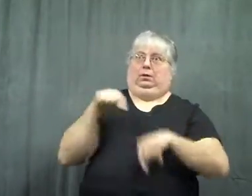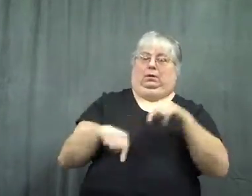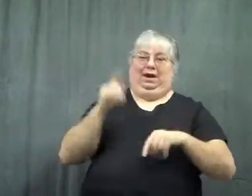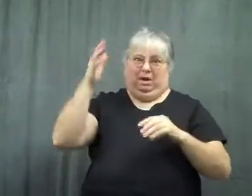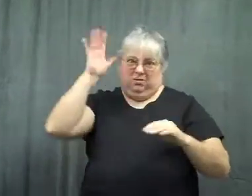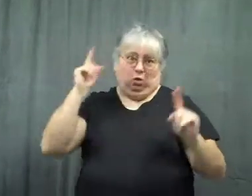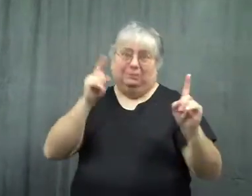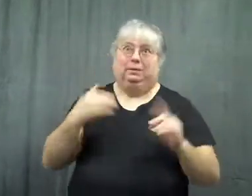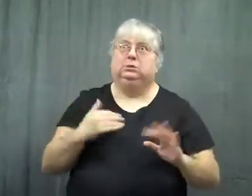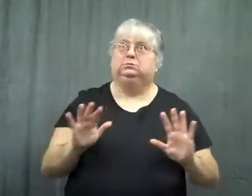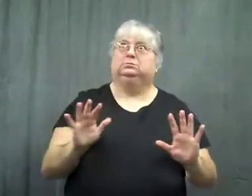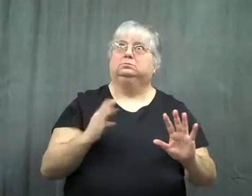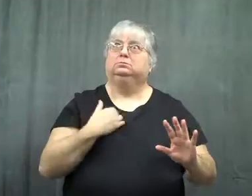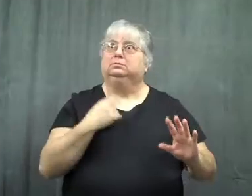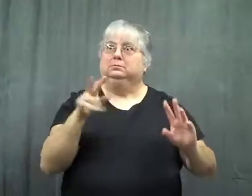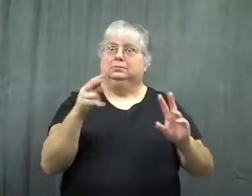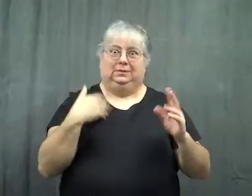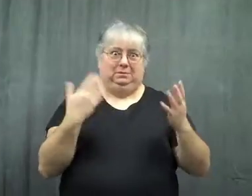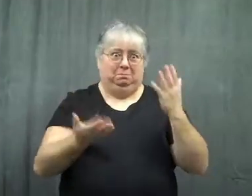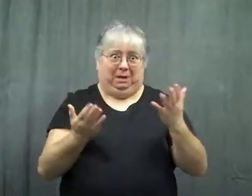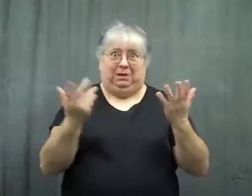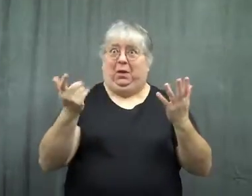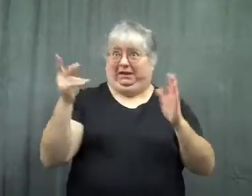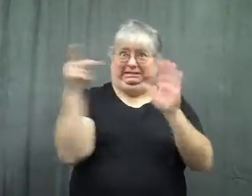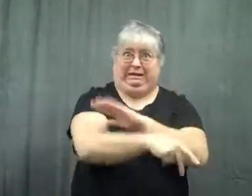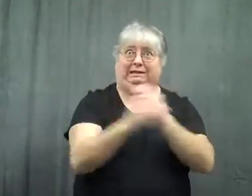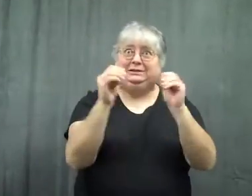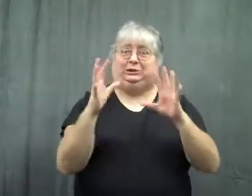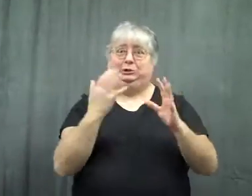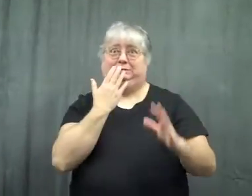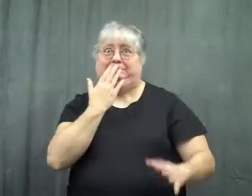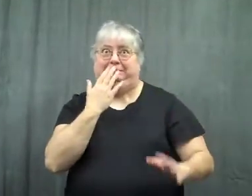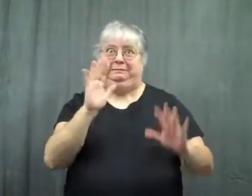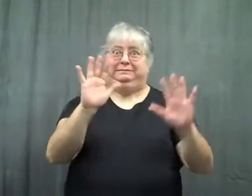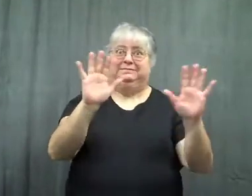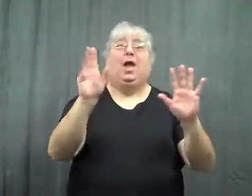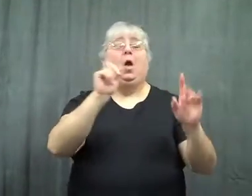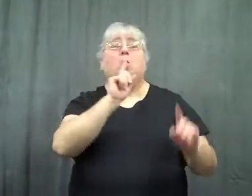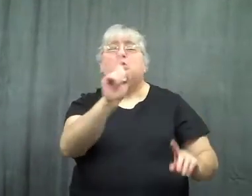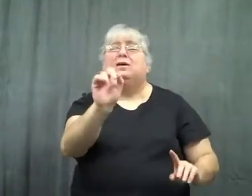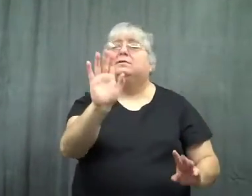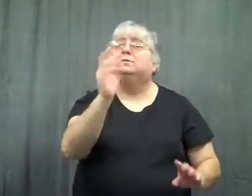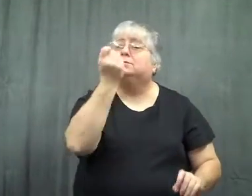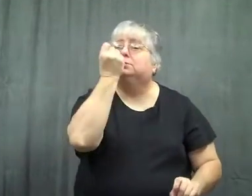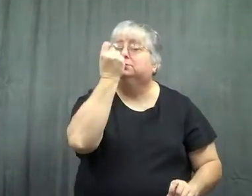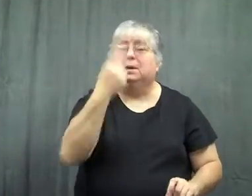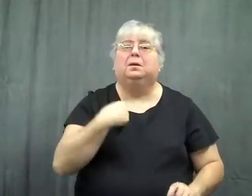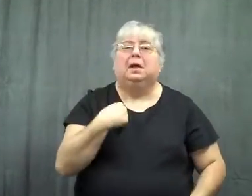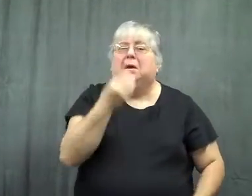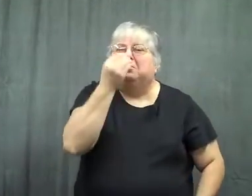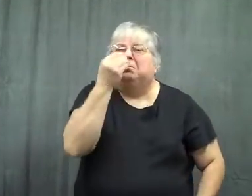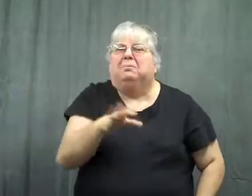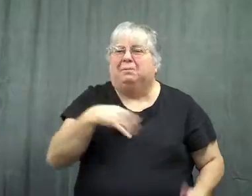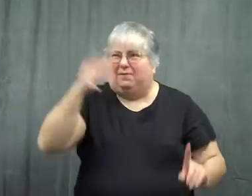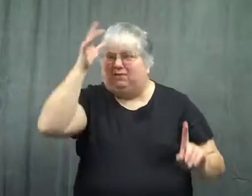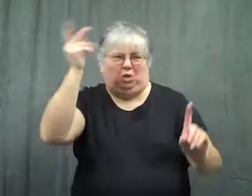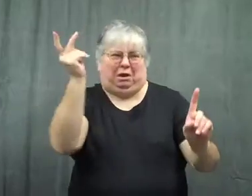I watched horrified. I thought my father was going to kill him! Now understand, I didn't really care if my father killed the teacher.